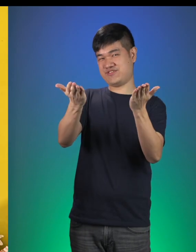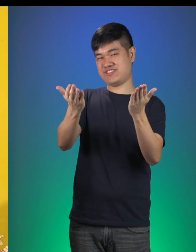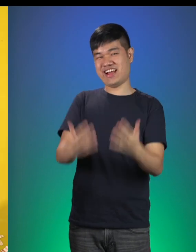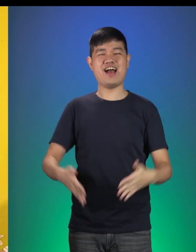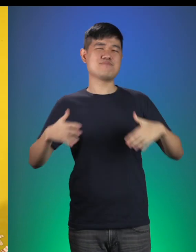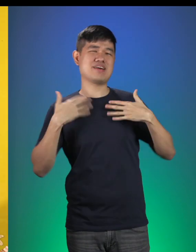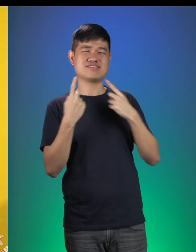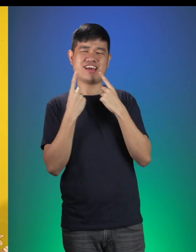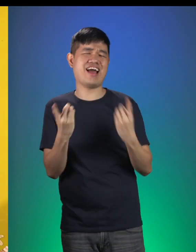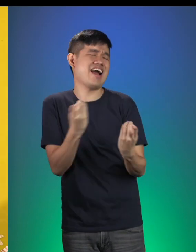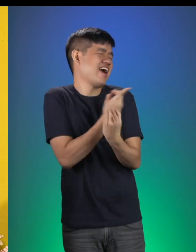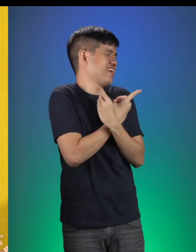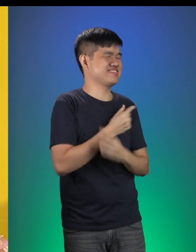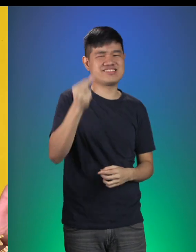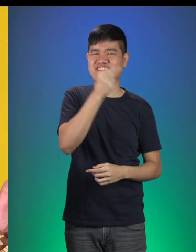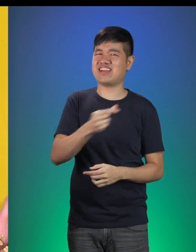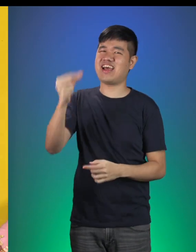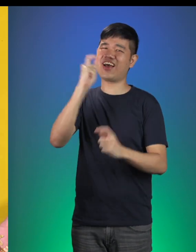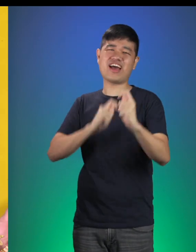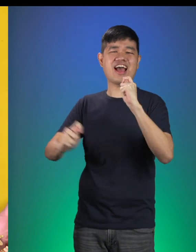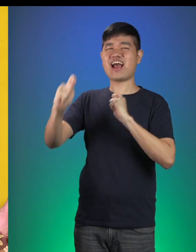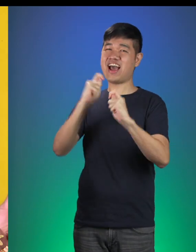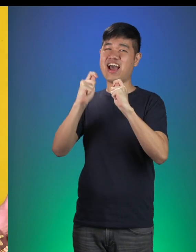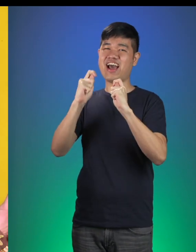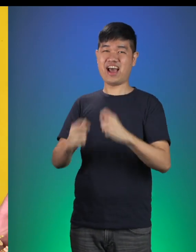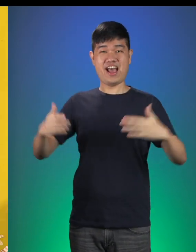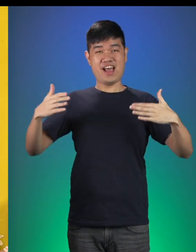Happy Birthday Dear Gateway Theatre